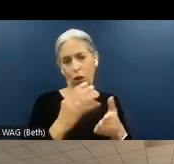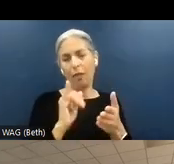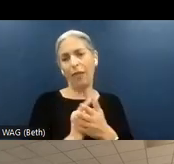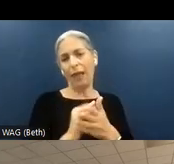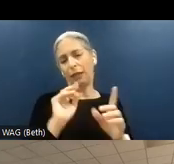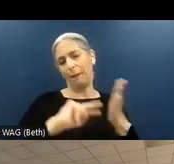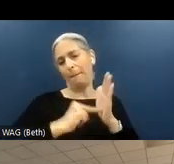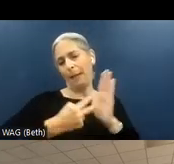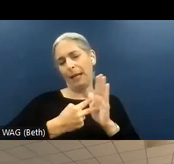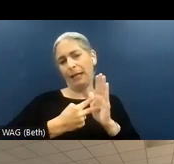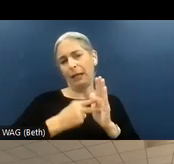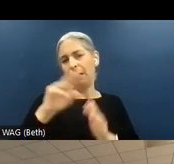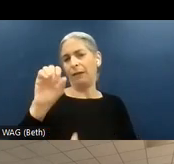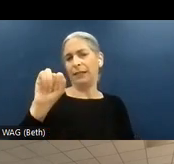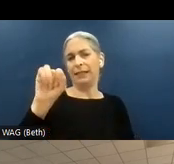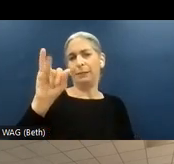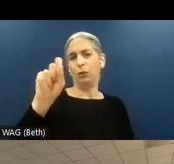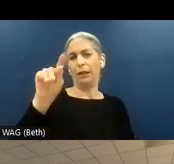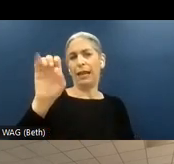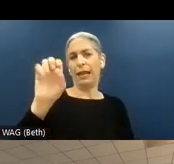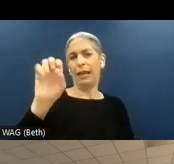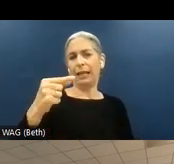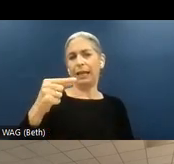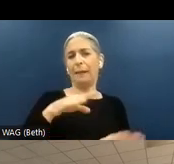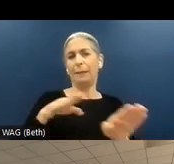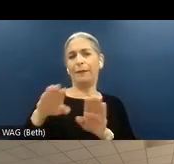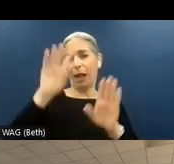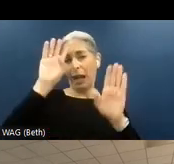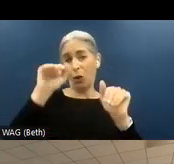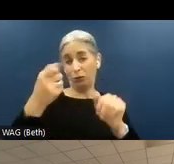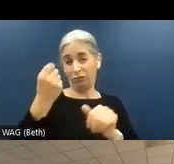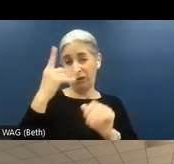of simulating user behaviors. And I hope that this makes sense.